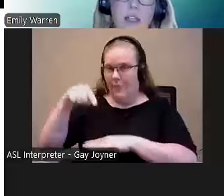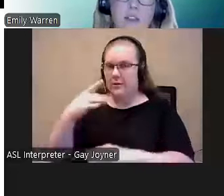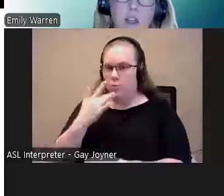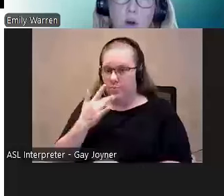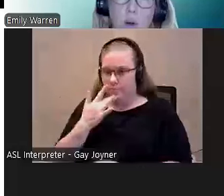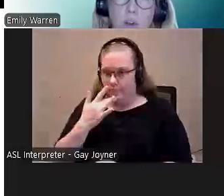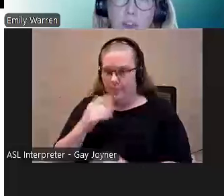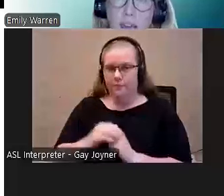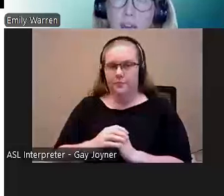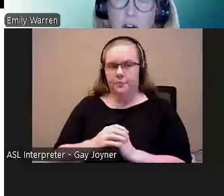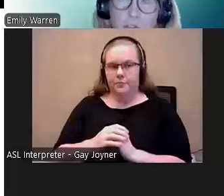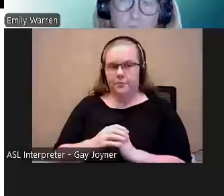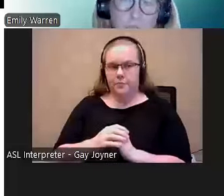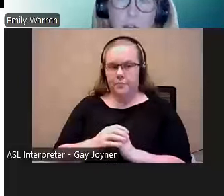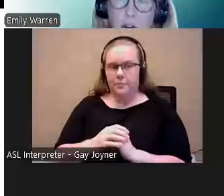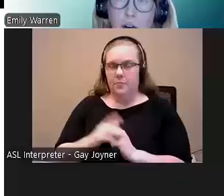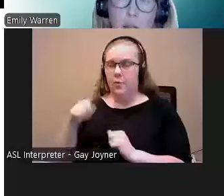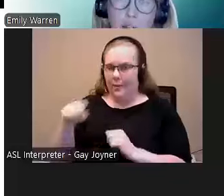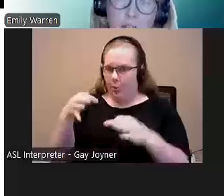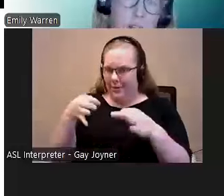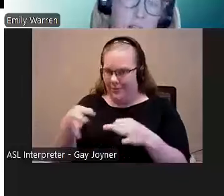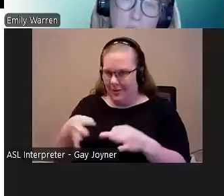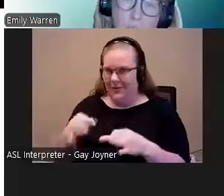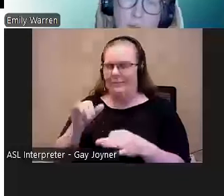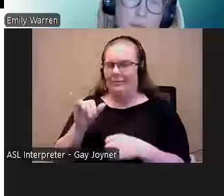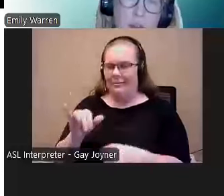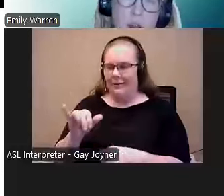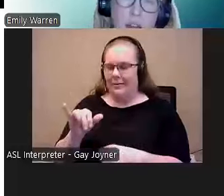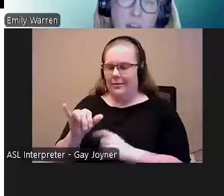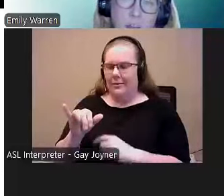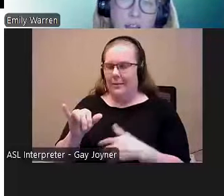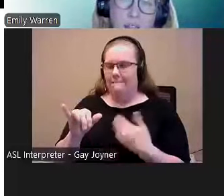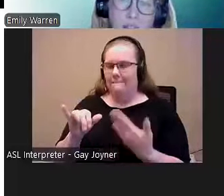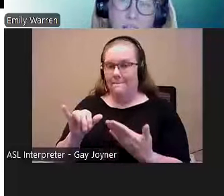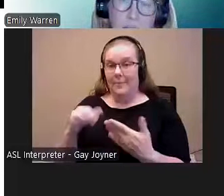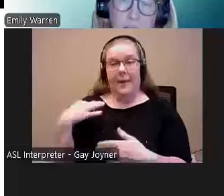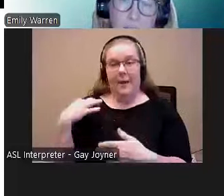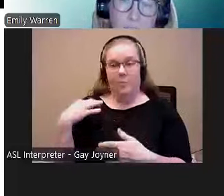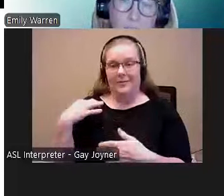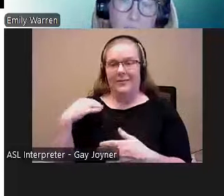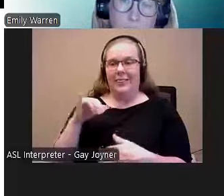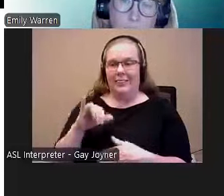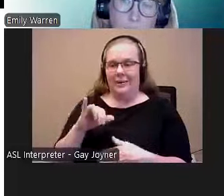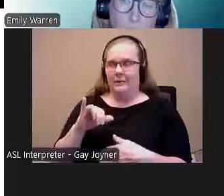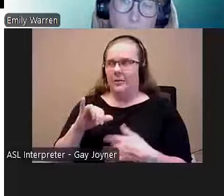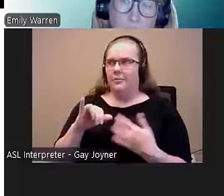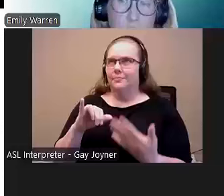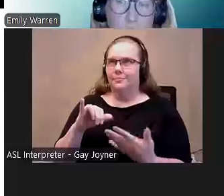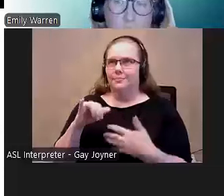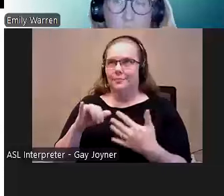And so, they are explaining here that applicants would be eligible for this